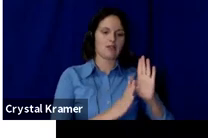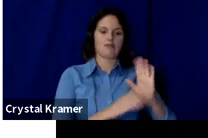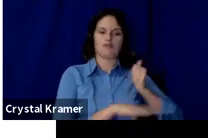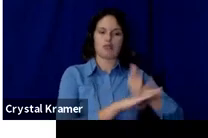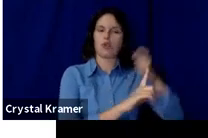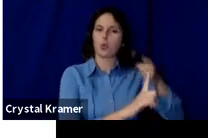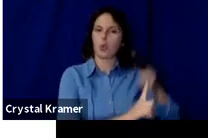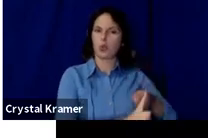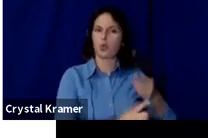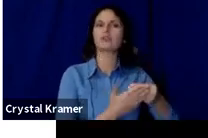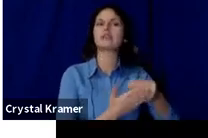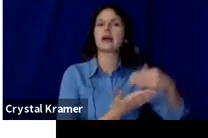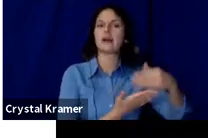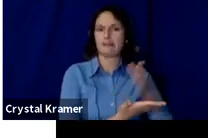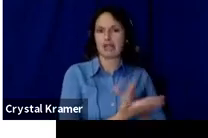we will talk about next.